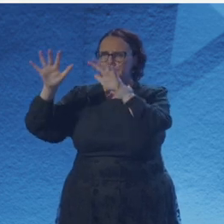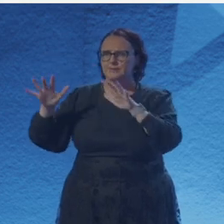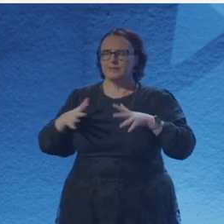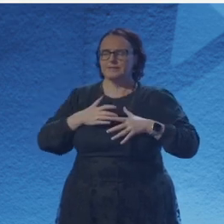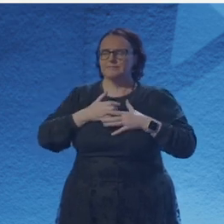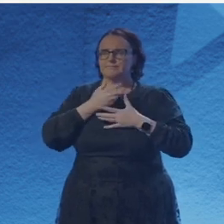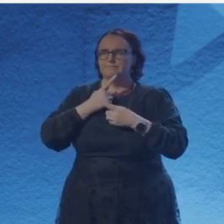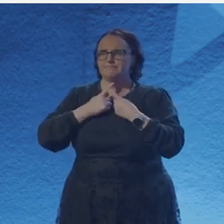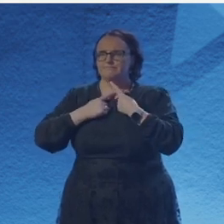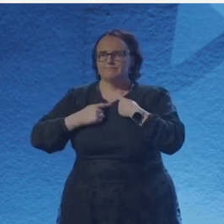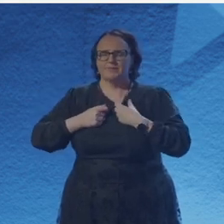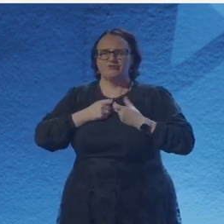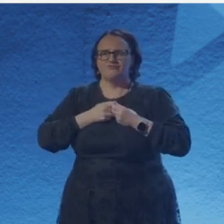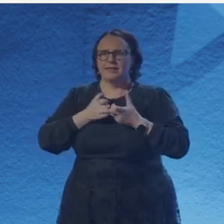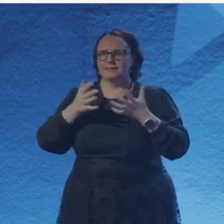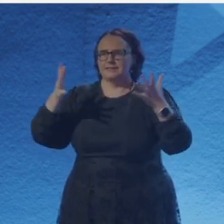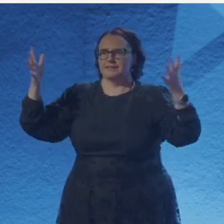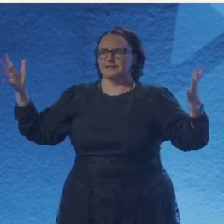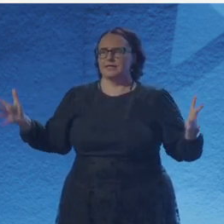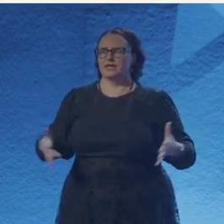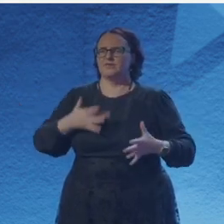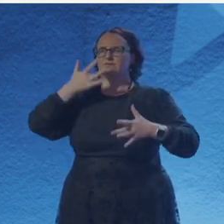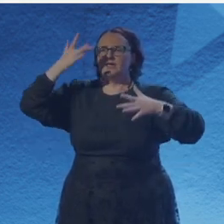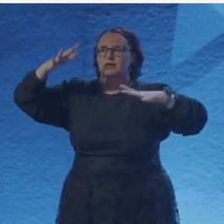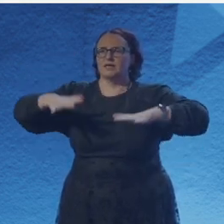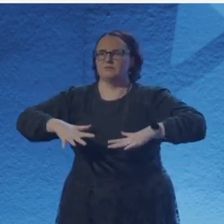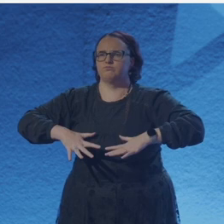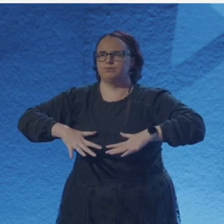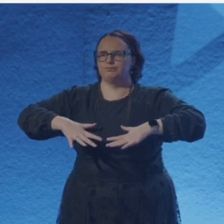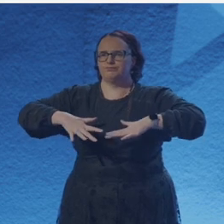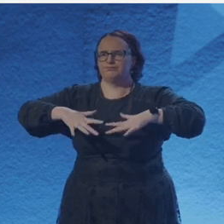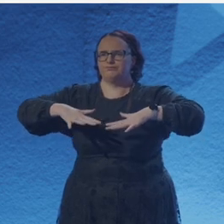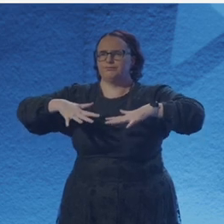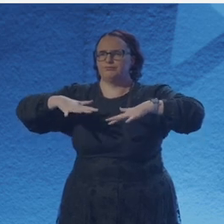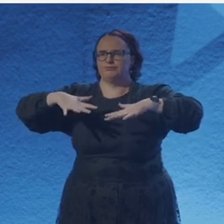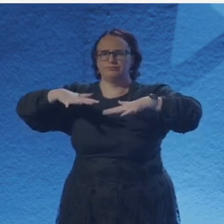noise-filled, babble bustle and buttons, bated breaths and strained muscles,